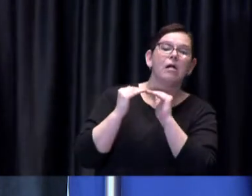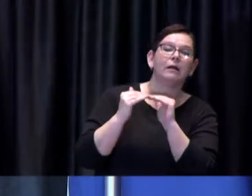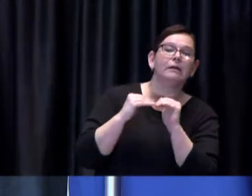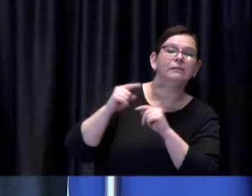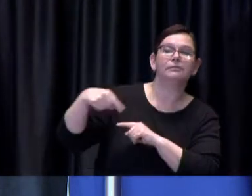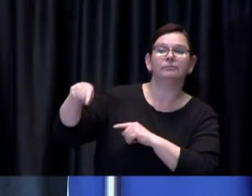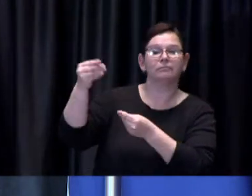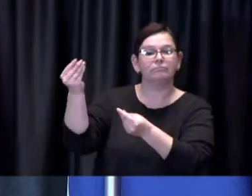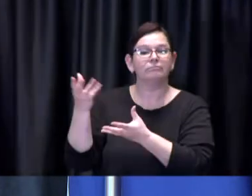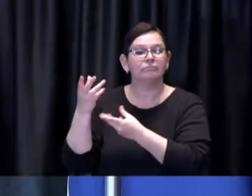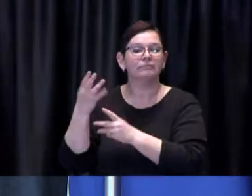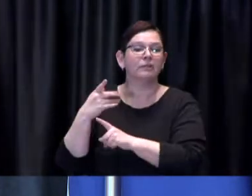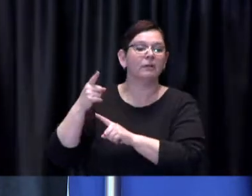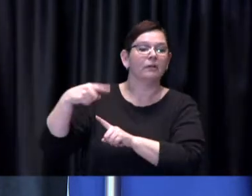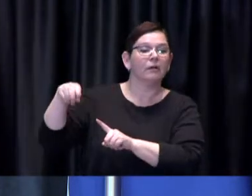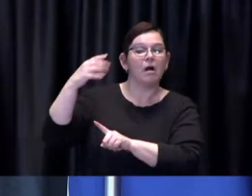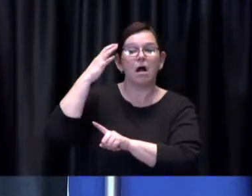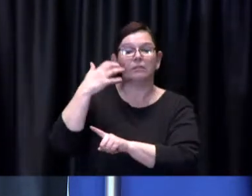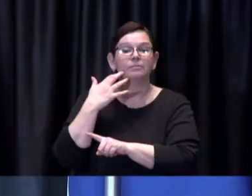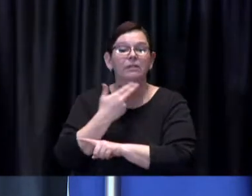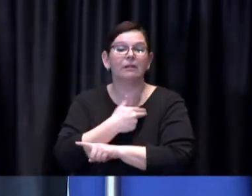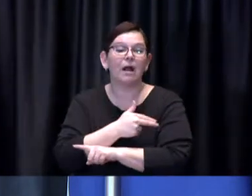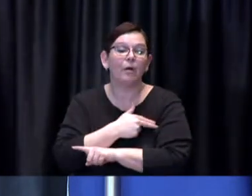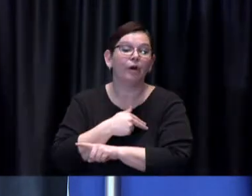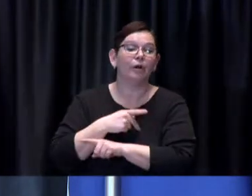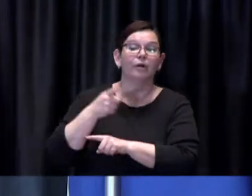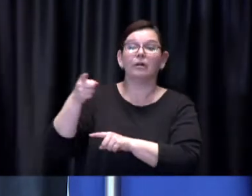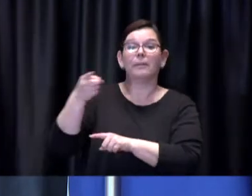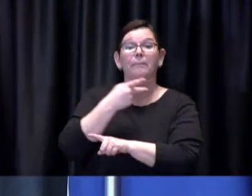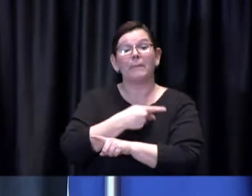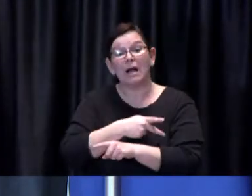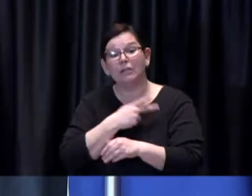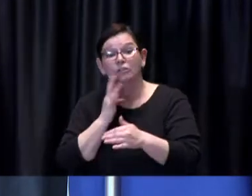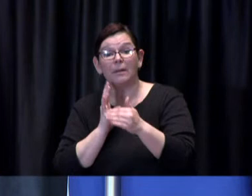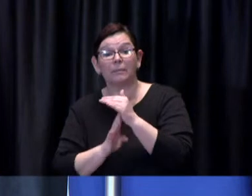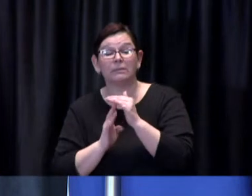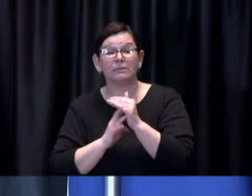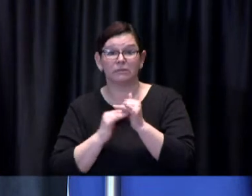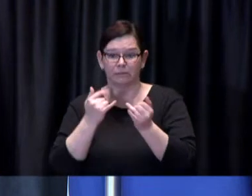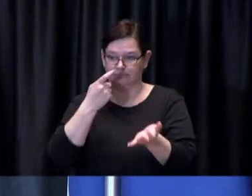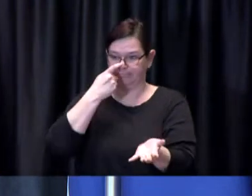admissions are of younger people and often directly to the ICU.